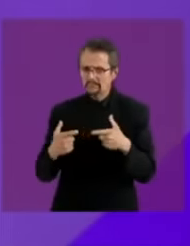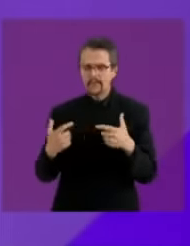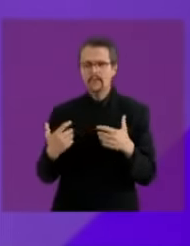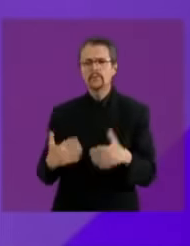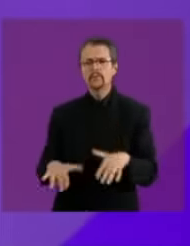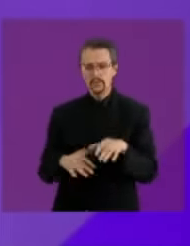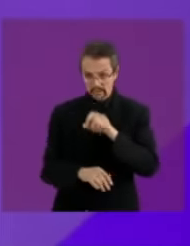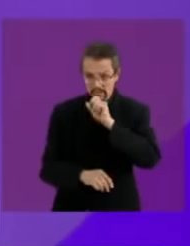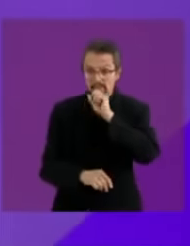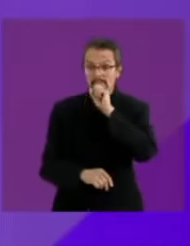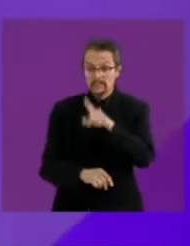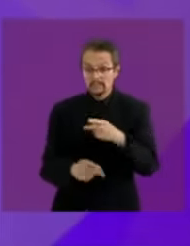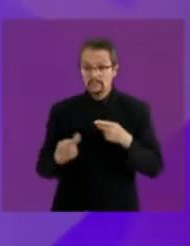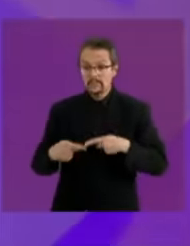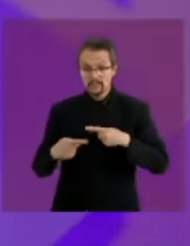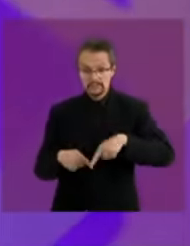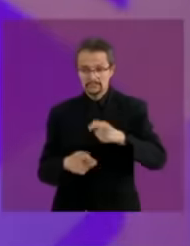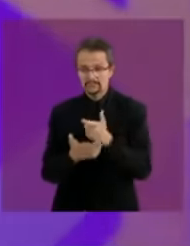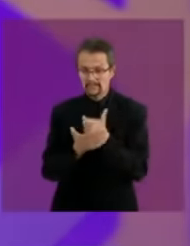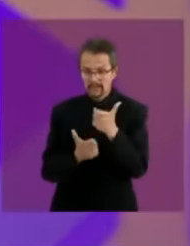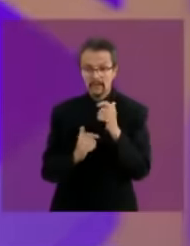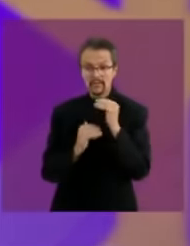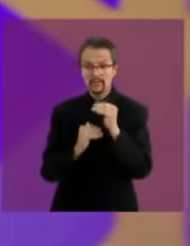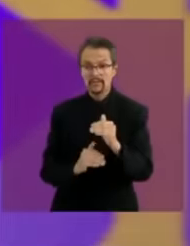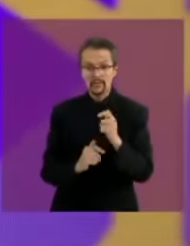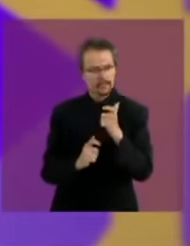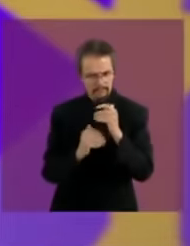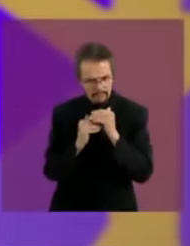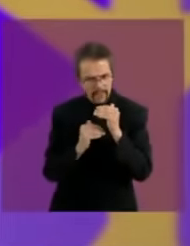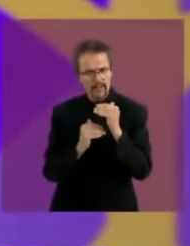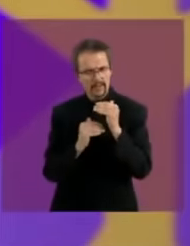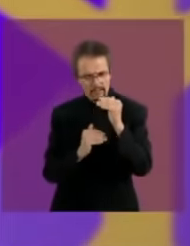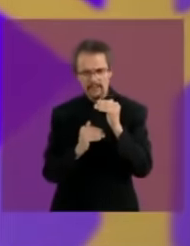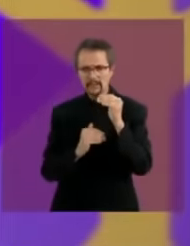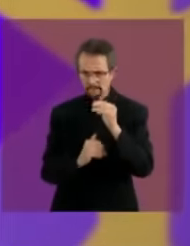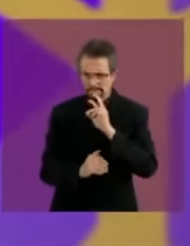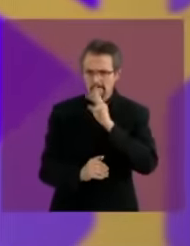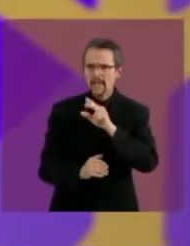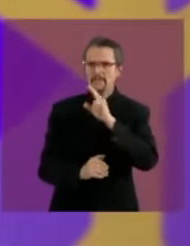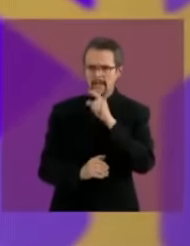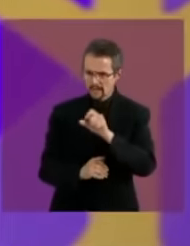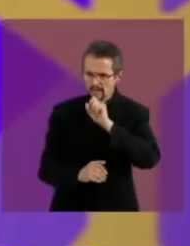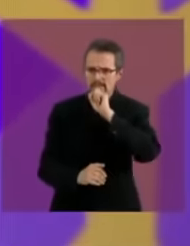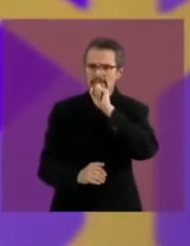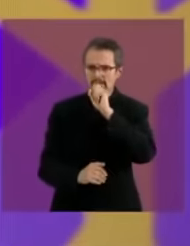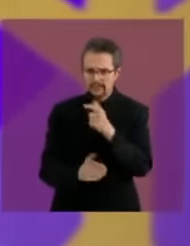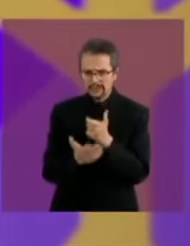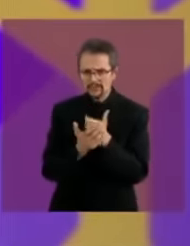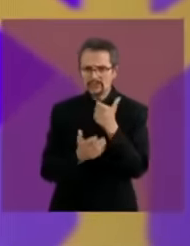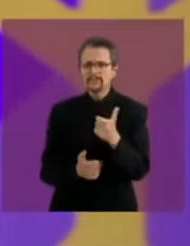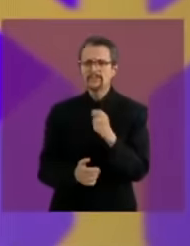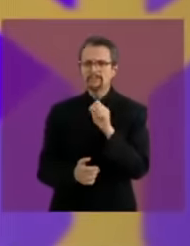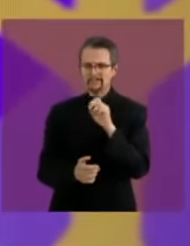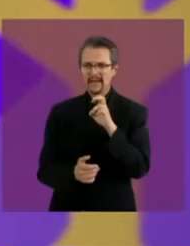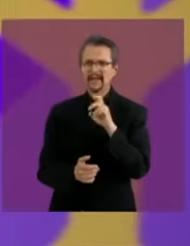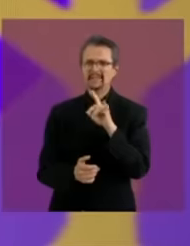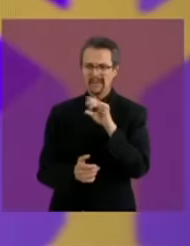to the minimum wage and the highest average salary that has existed in recent years in the history